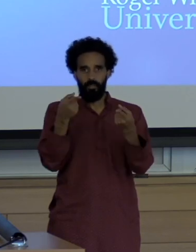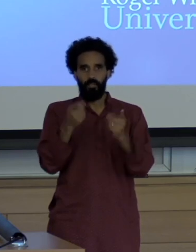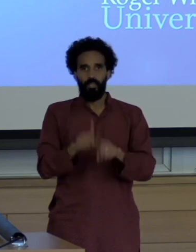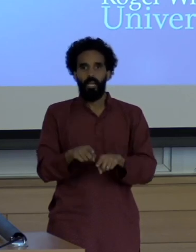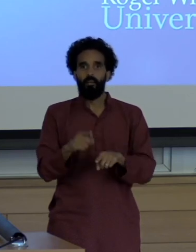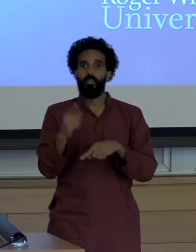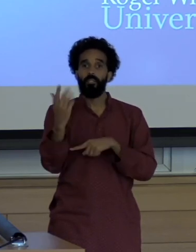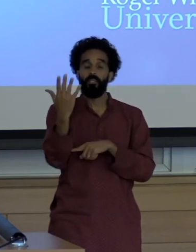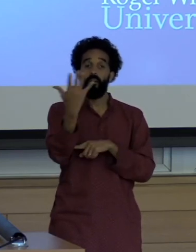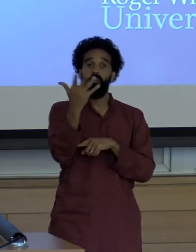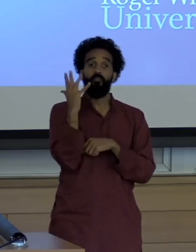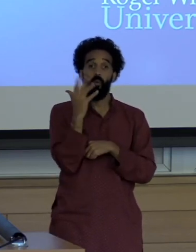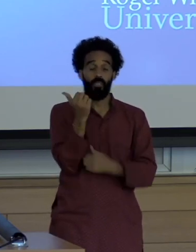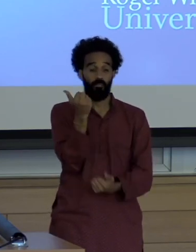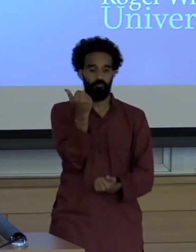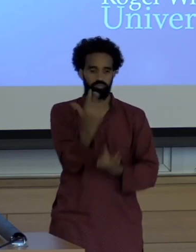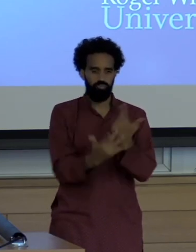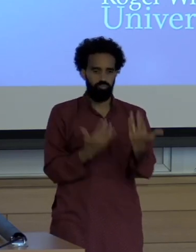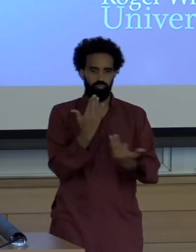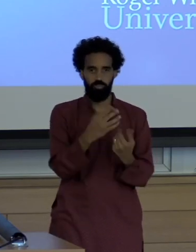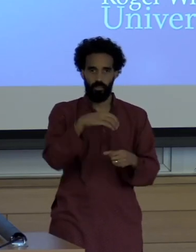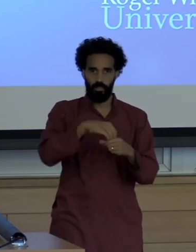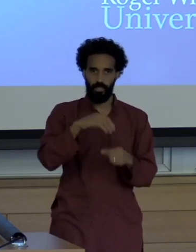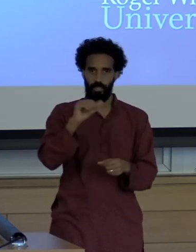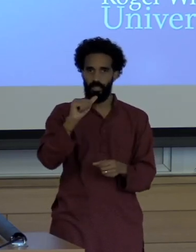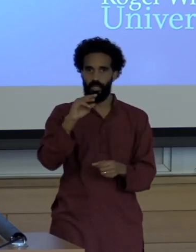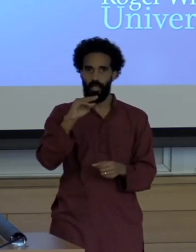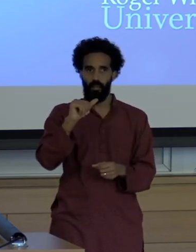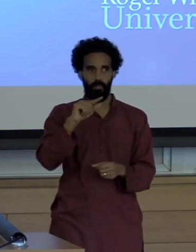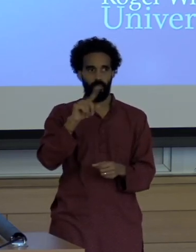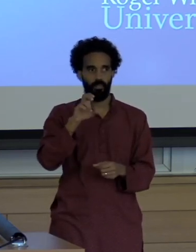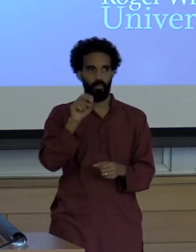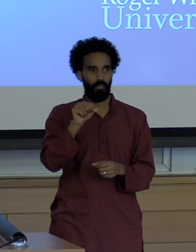That you've probably heard about in the Amazon. Those are about a land grab right?